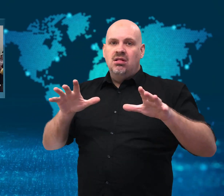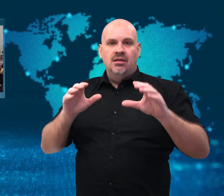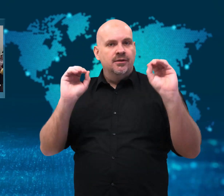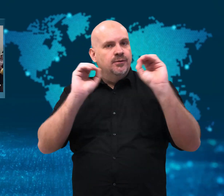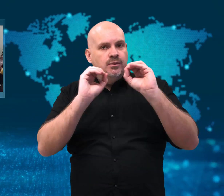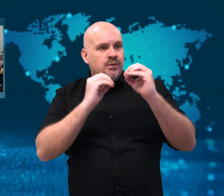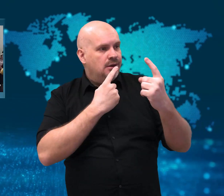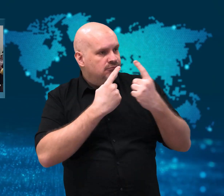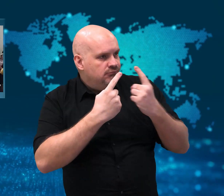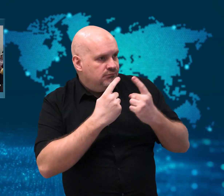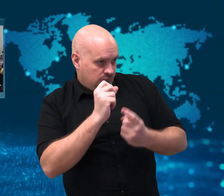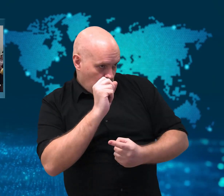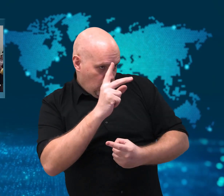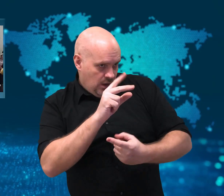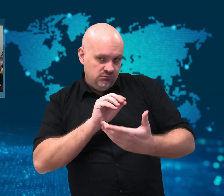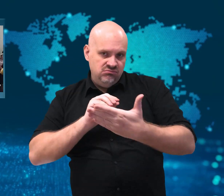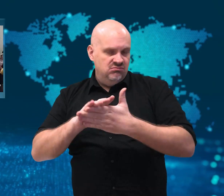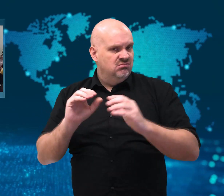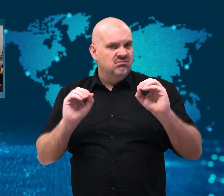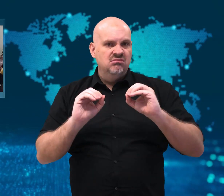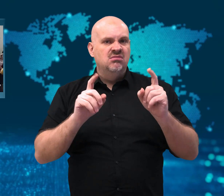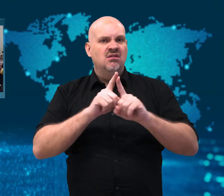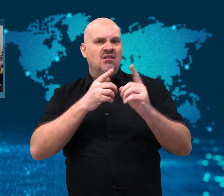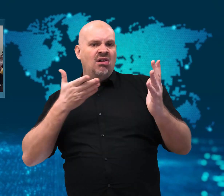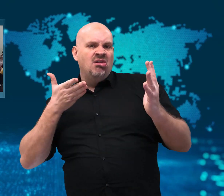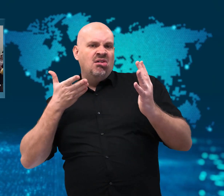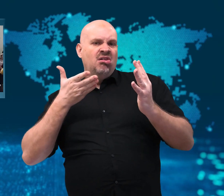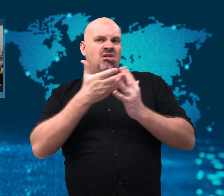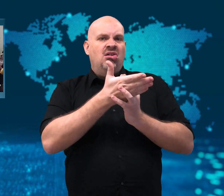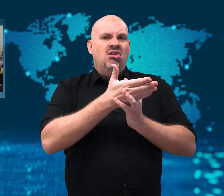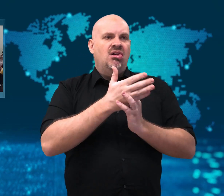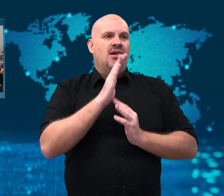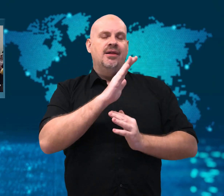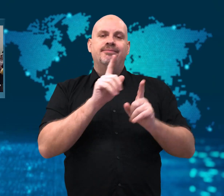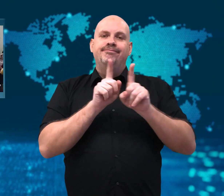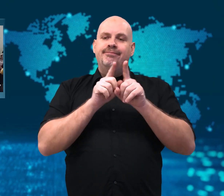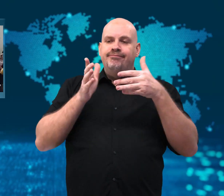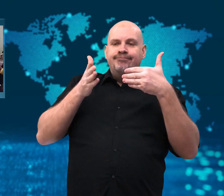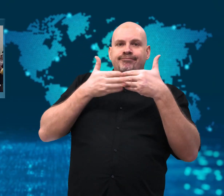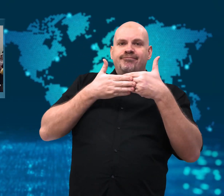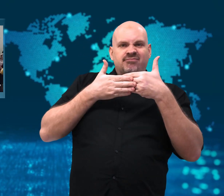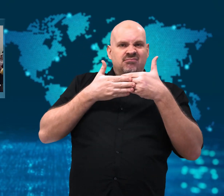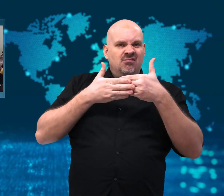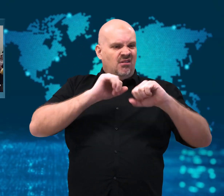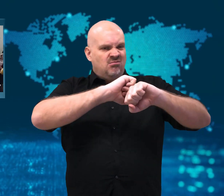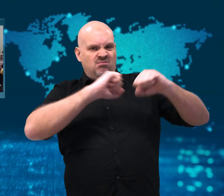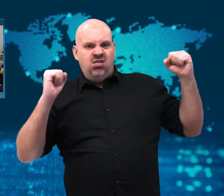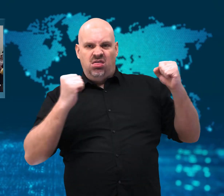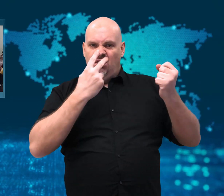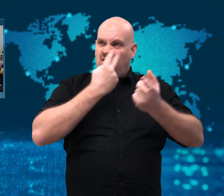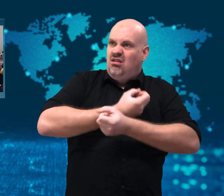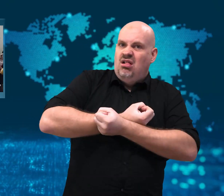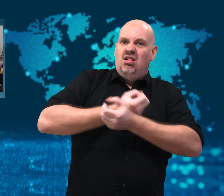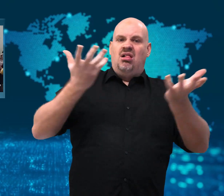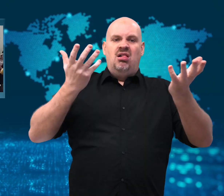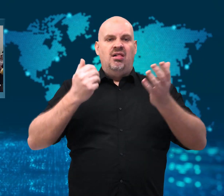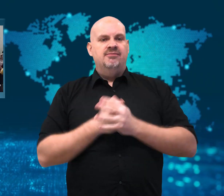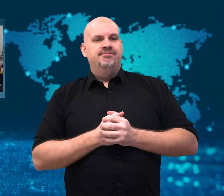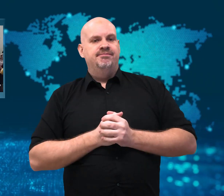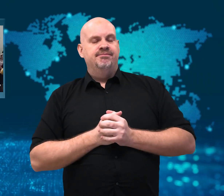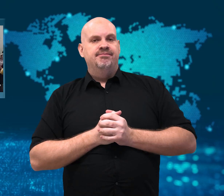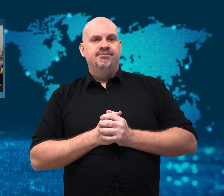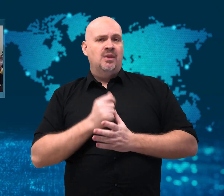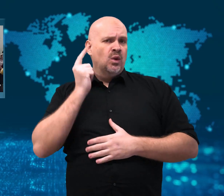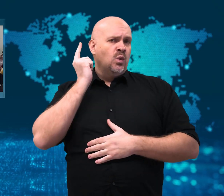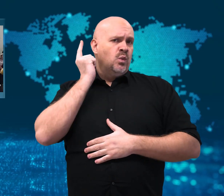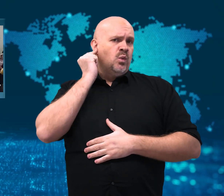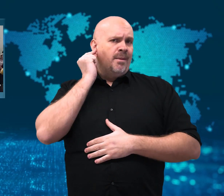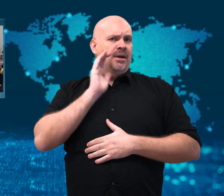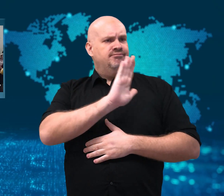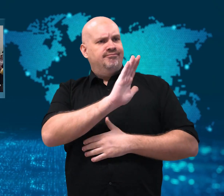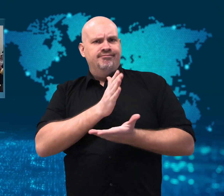She said that the posting of the video was an invasion of her privacy.